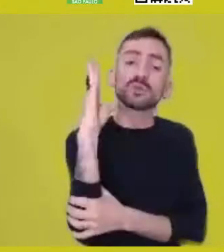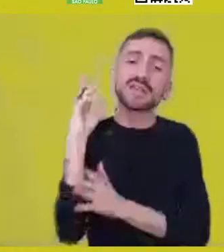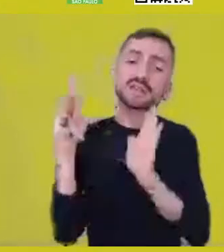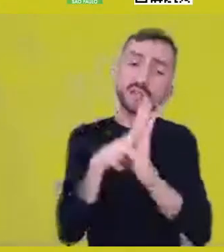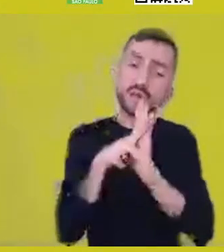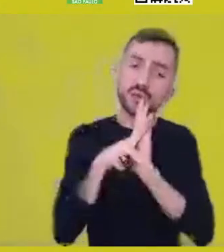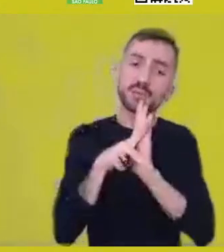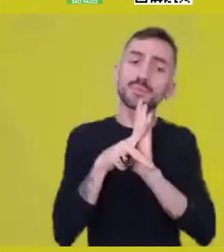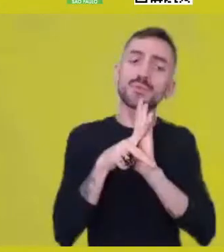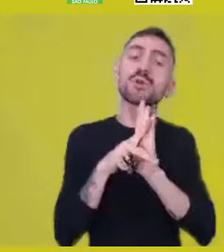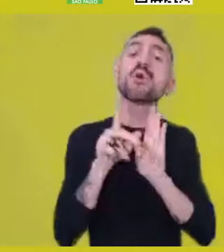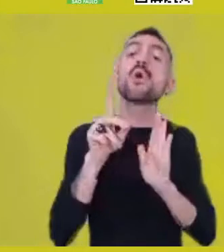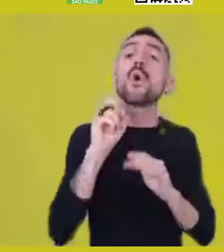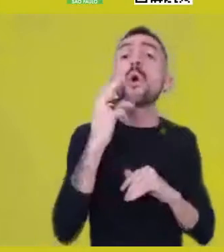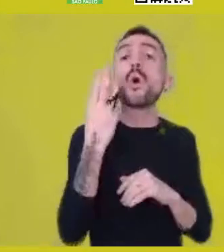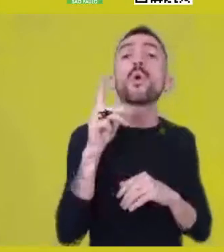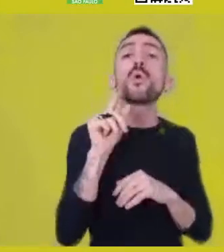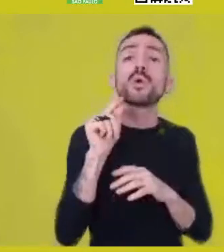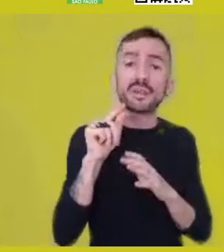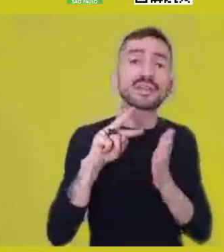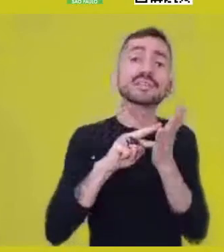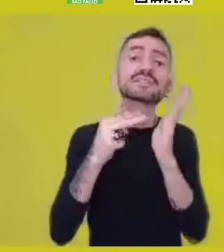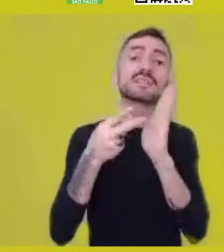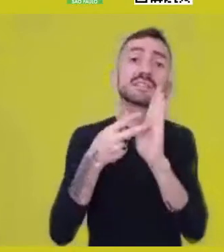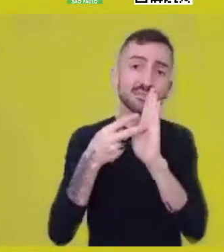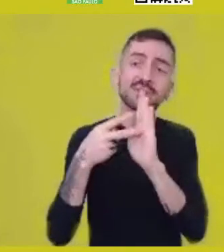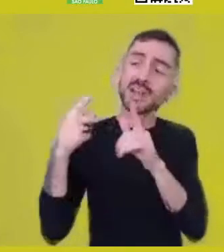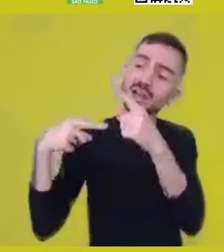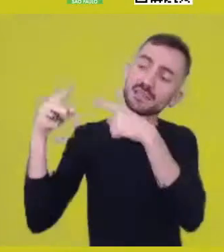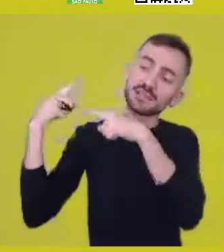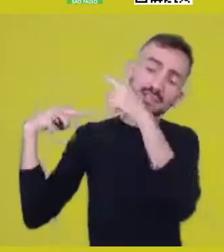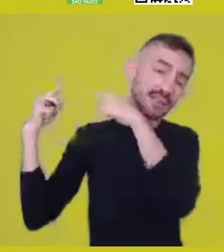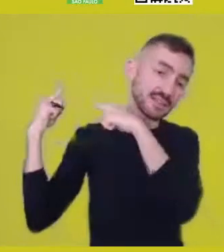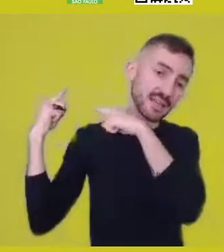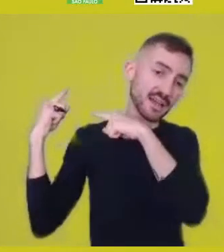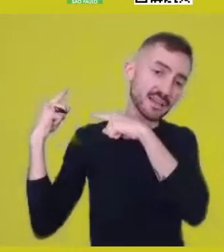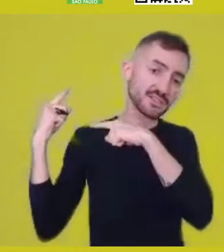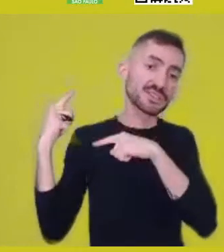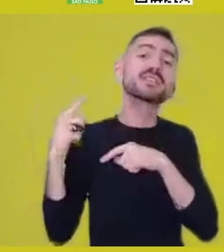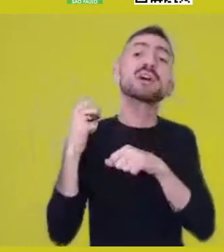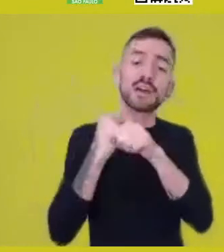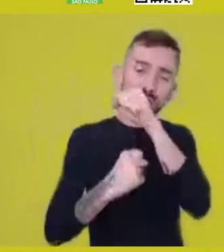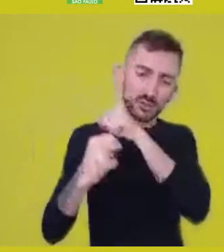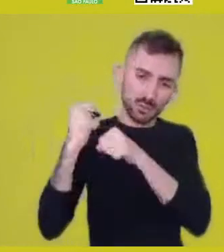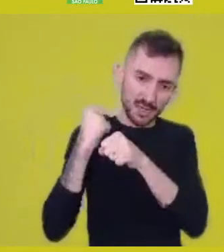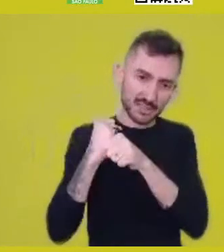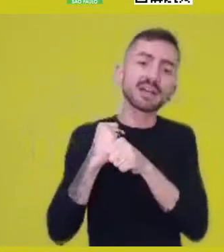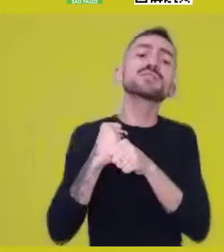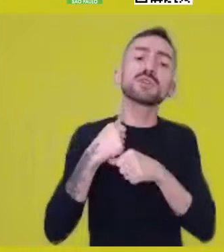the natural elements. Ancestry is in everything that lives, I said that last year in a TED Talk.